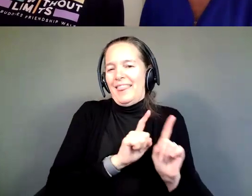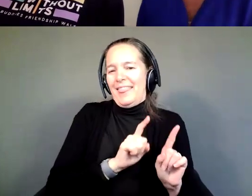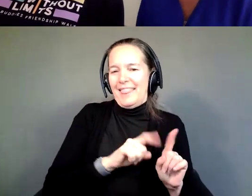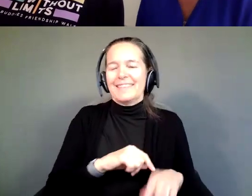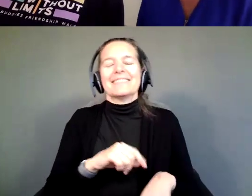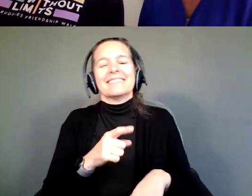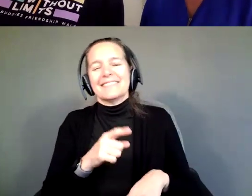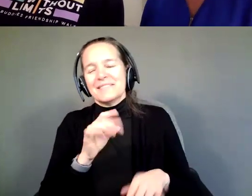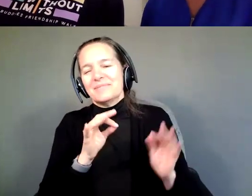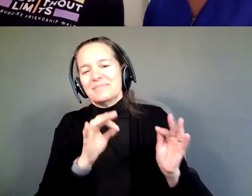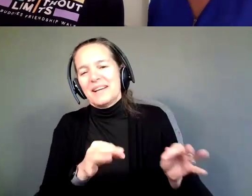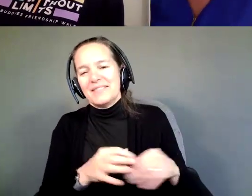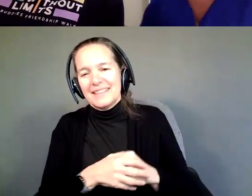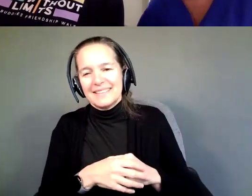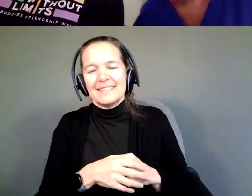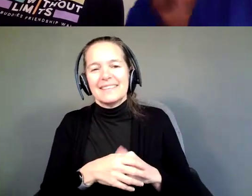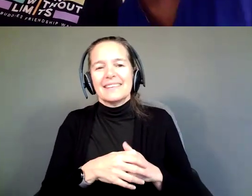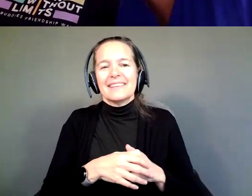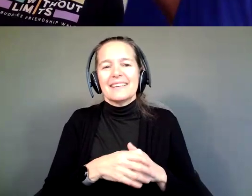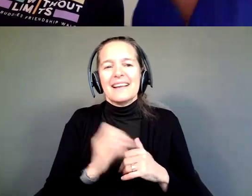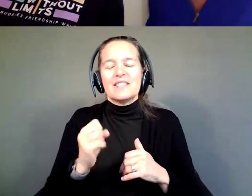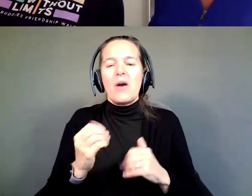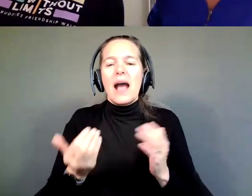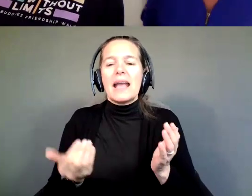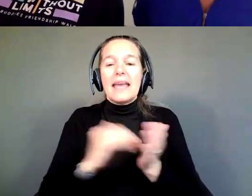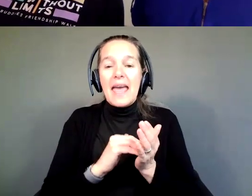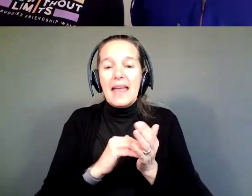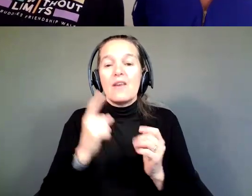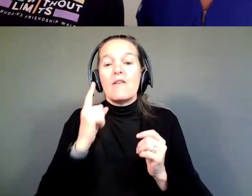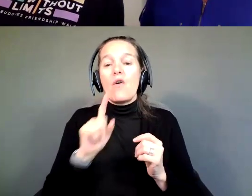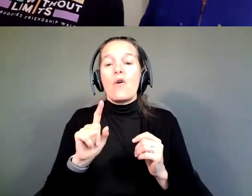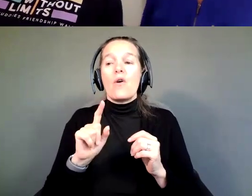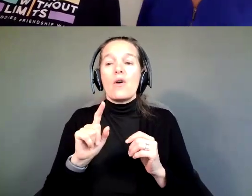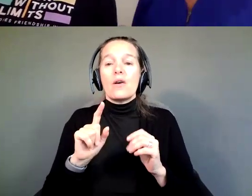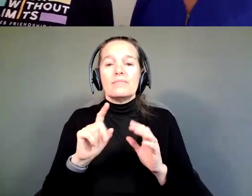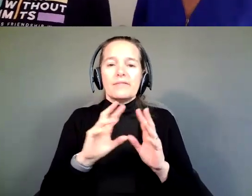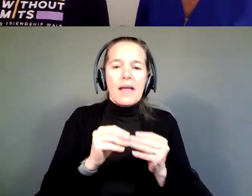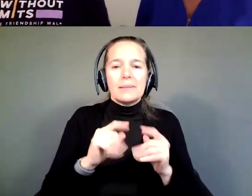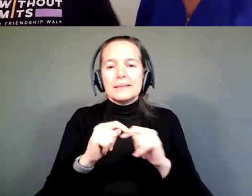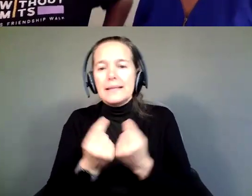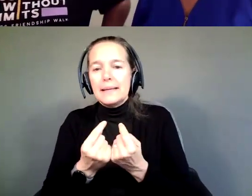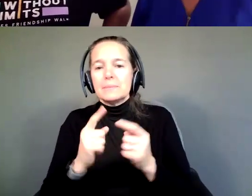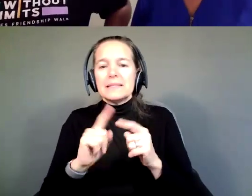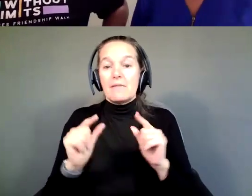So, again, for the families and teams and different groups tuning in today, or even